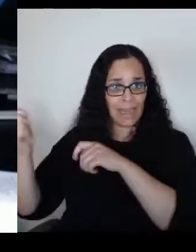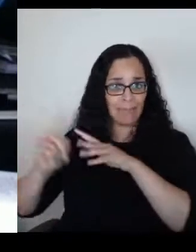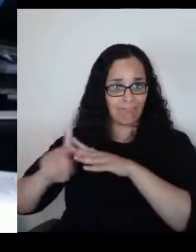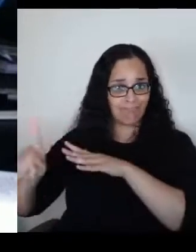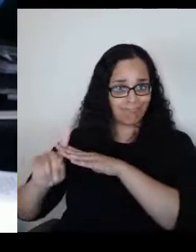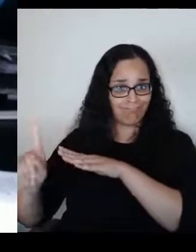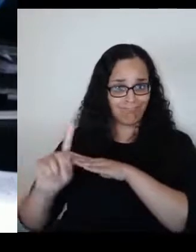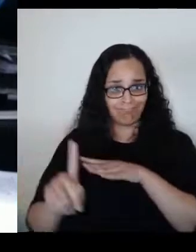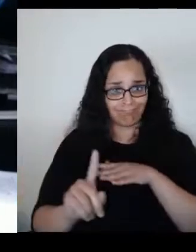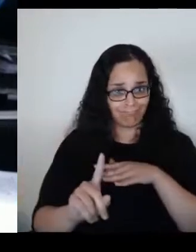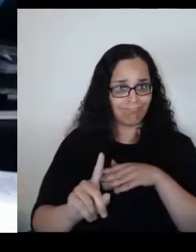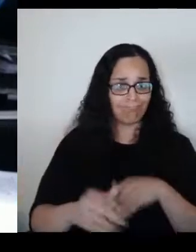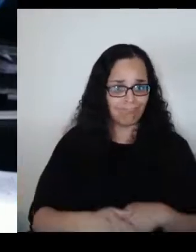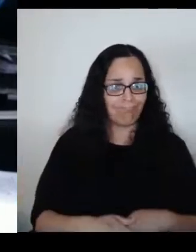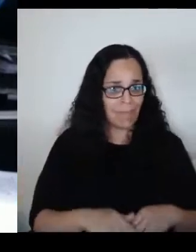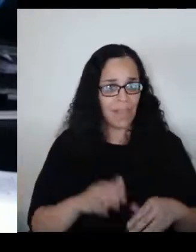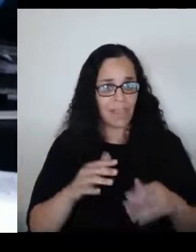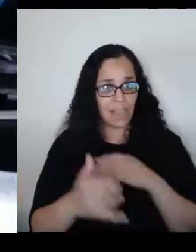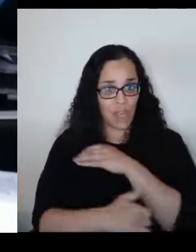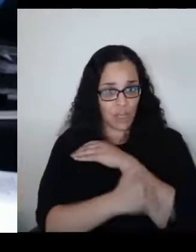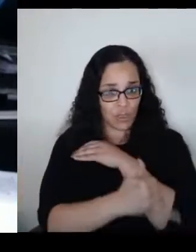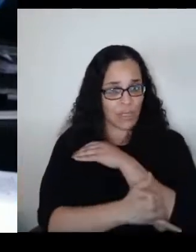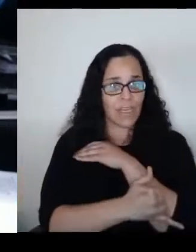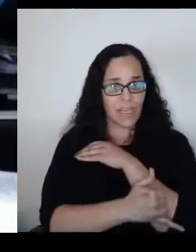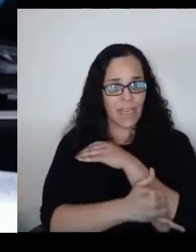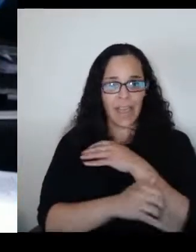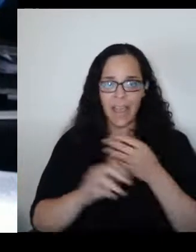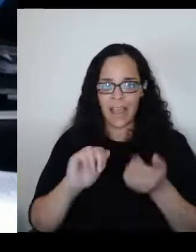and they were received by people who had a reputation